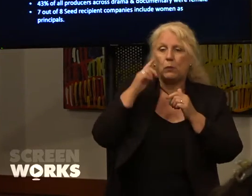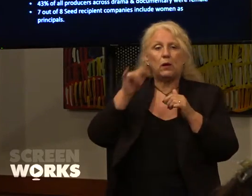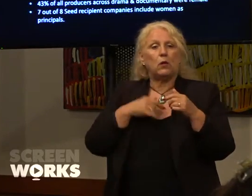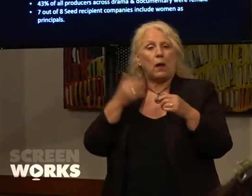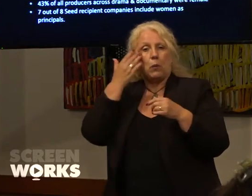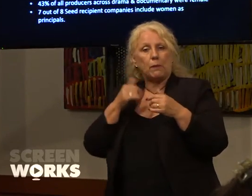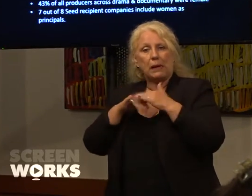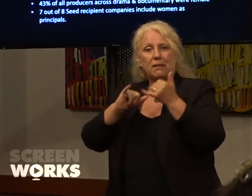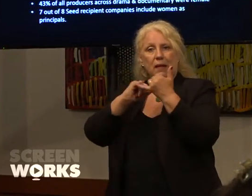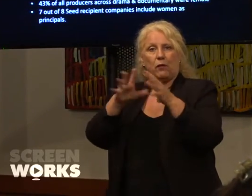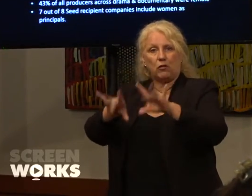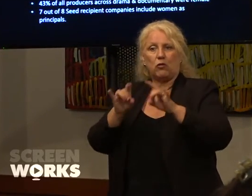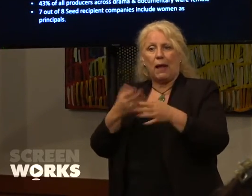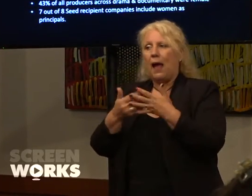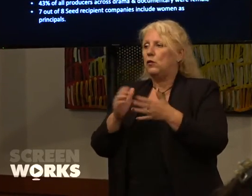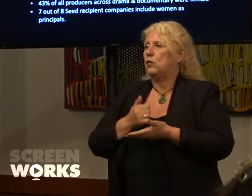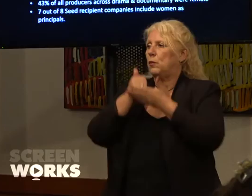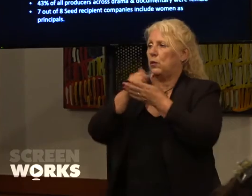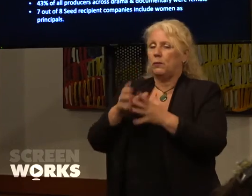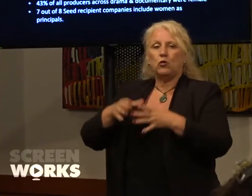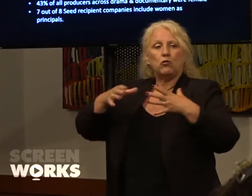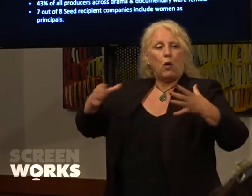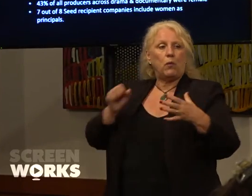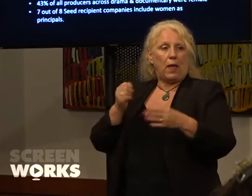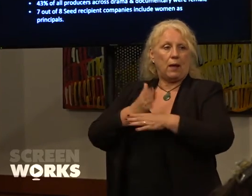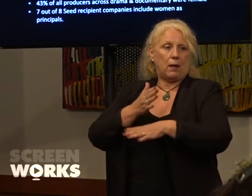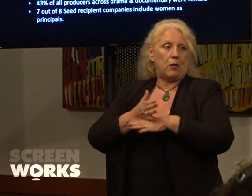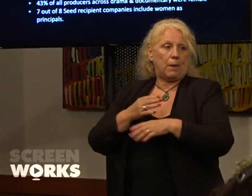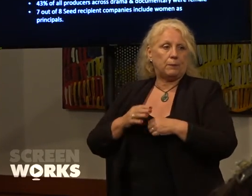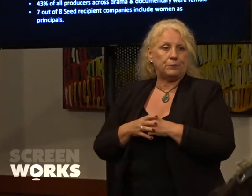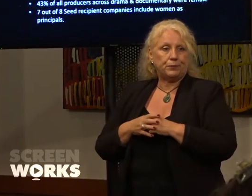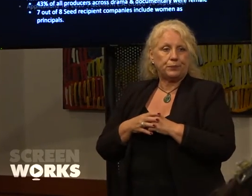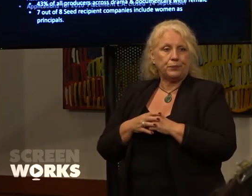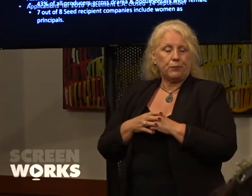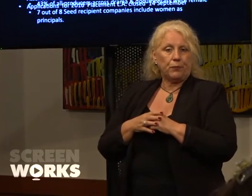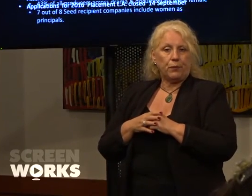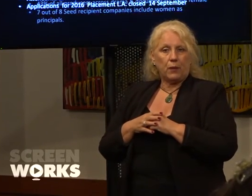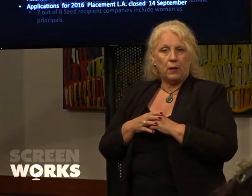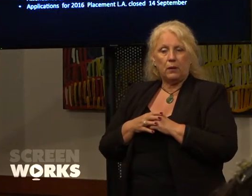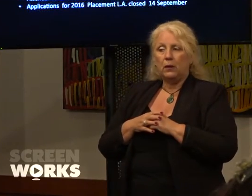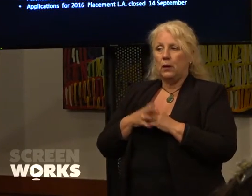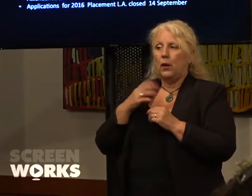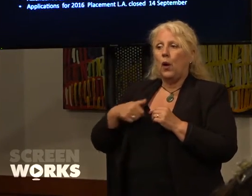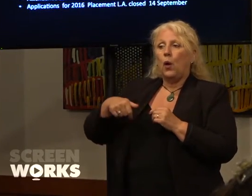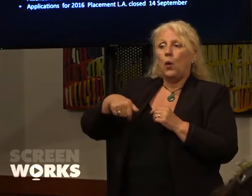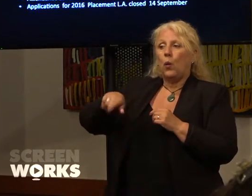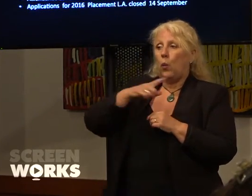how to support them to grow their careers. We launched the Gender